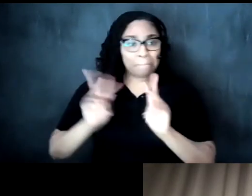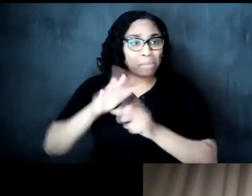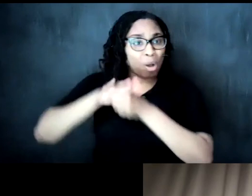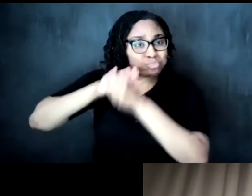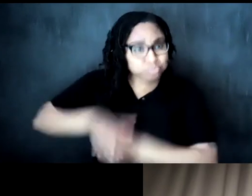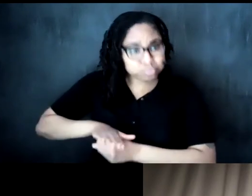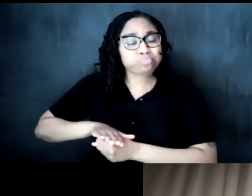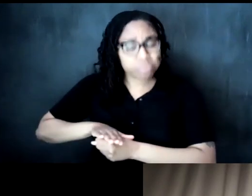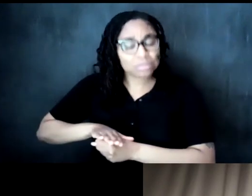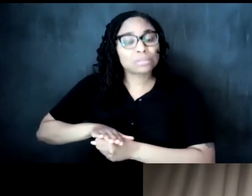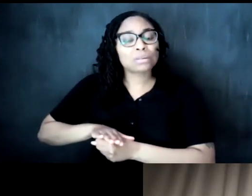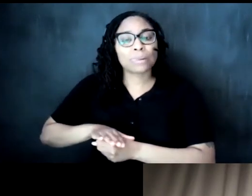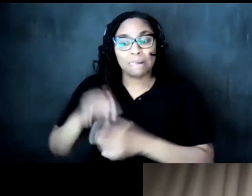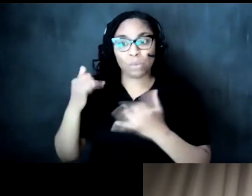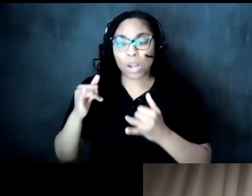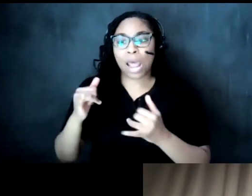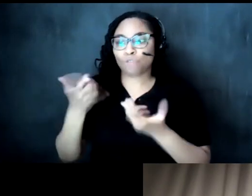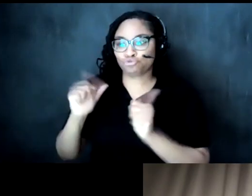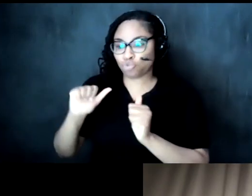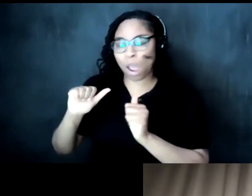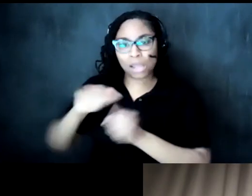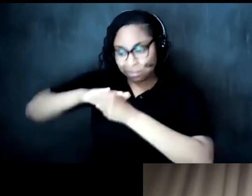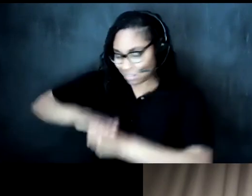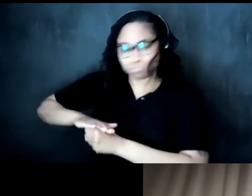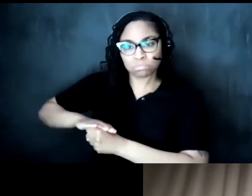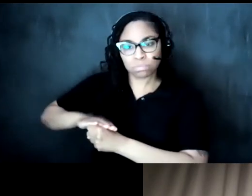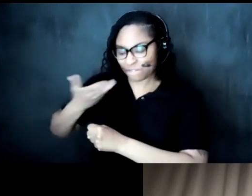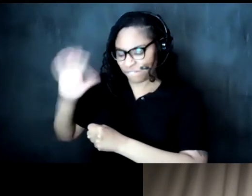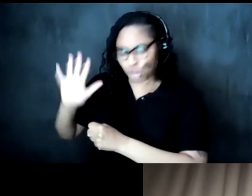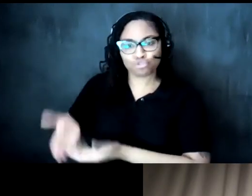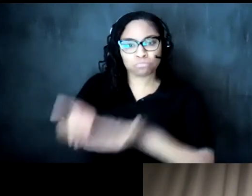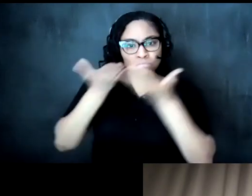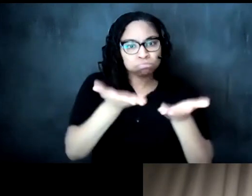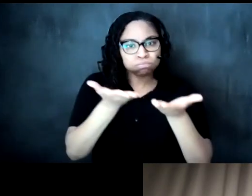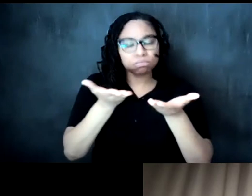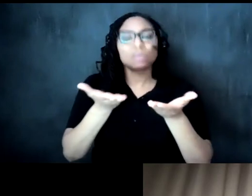recognized tried to be centered that's important work it is also our responsibility